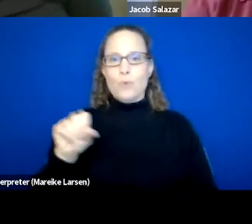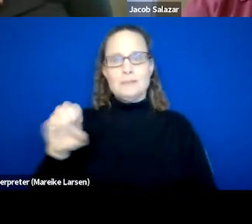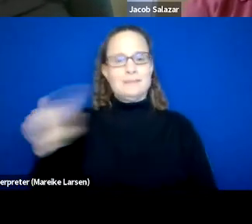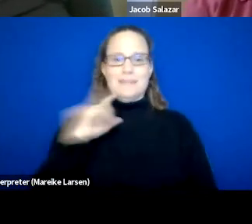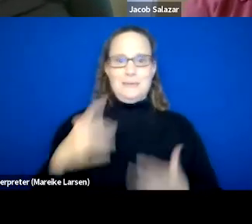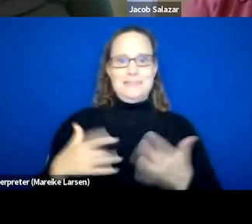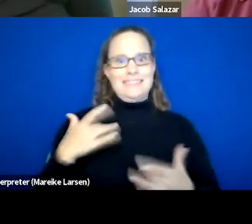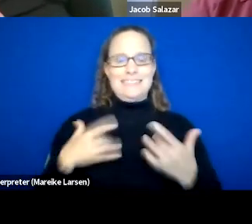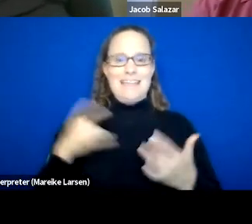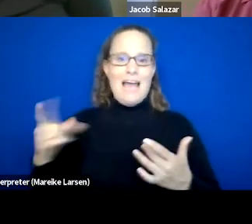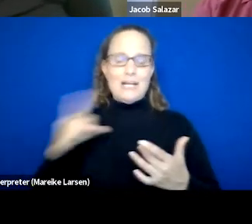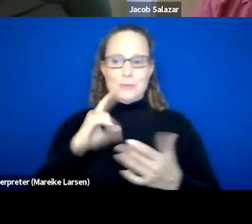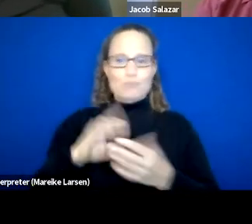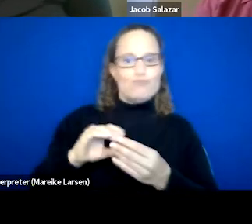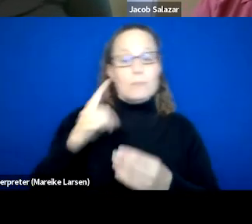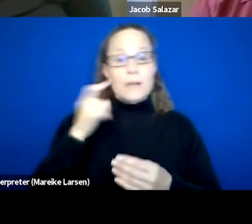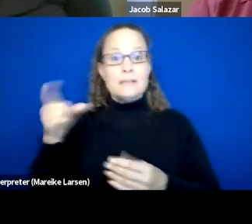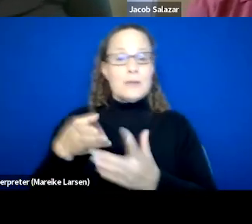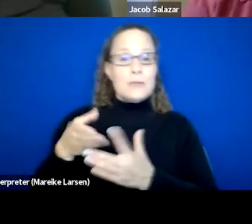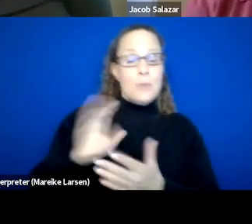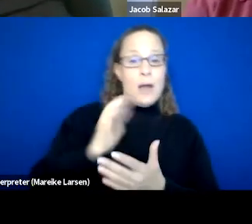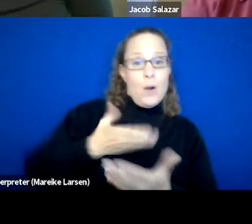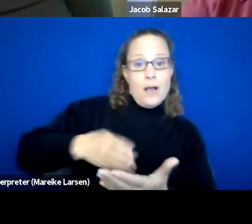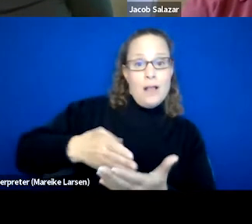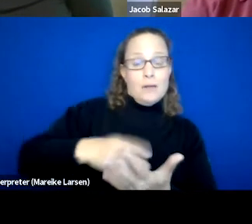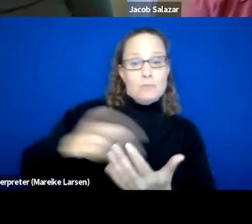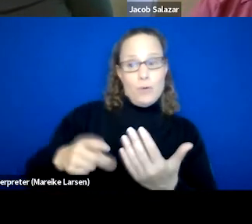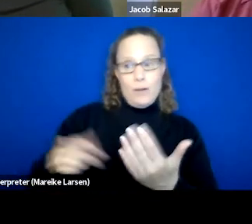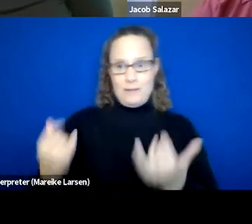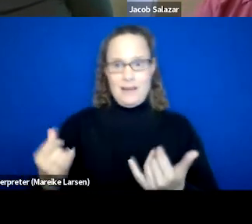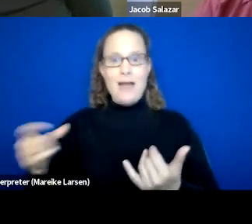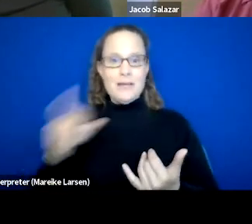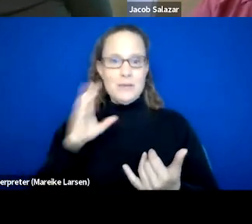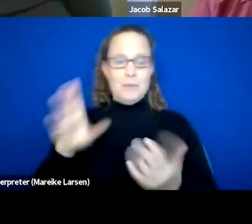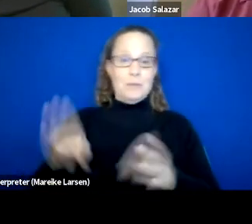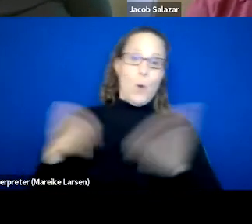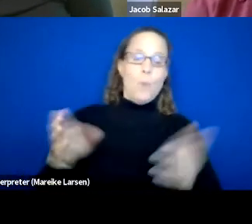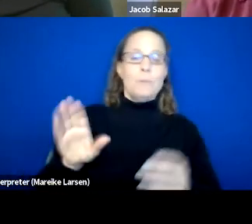that's because he went through the culinary program that he was now gonna be opening up his pizza shop.